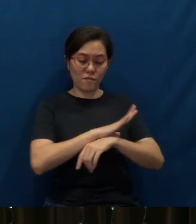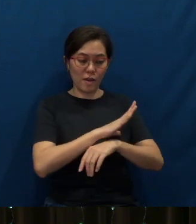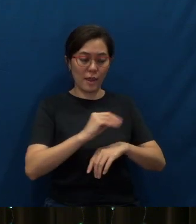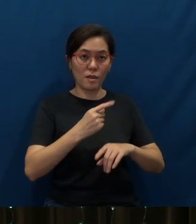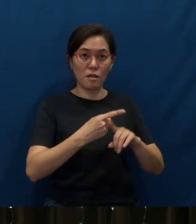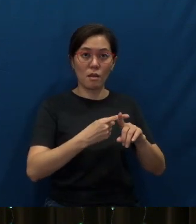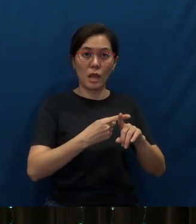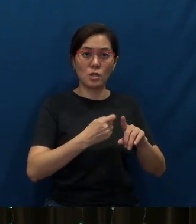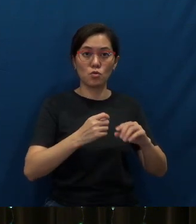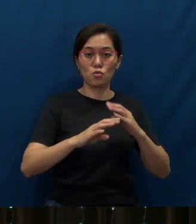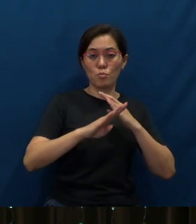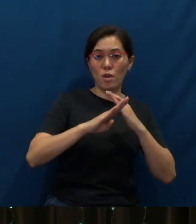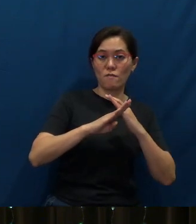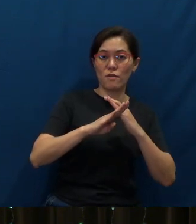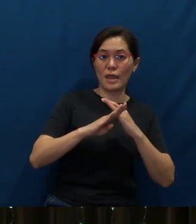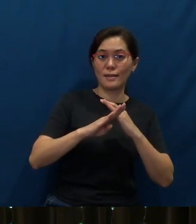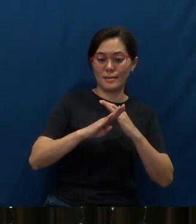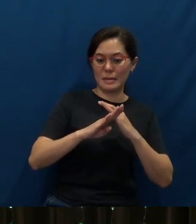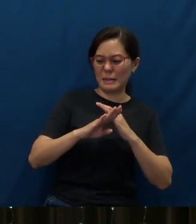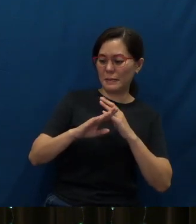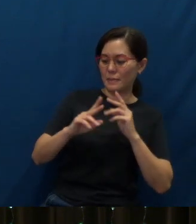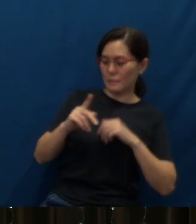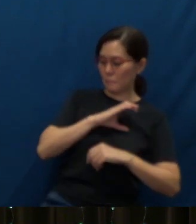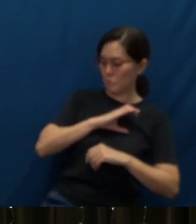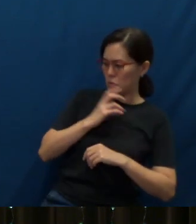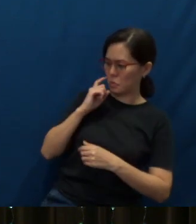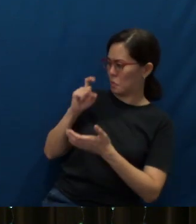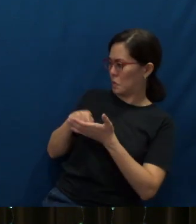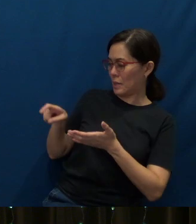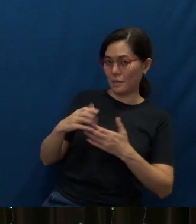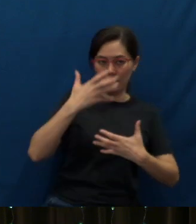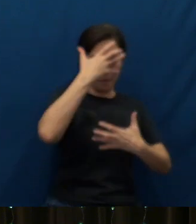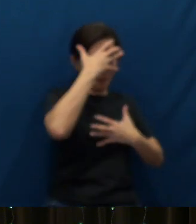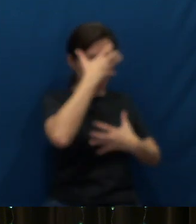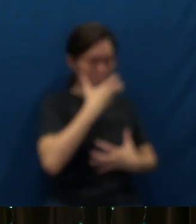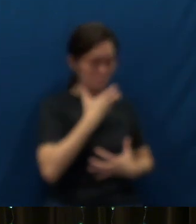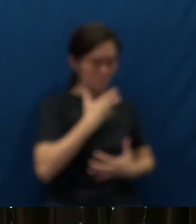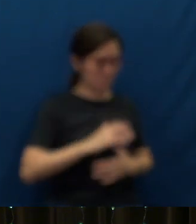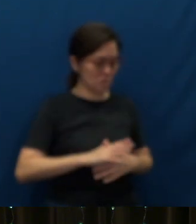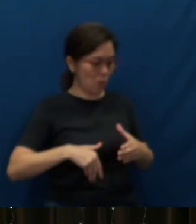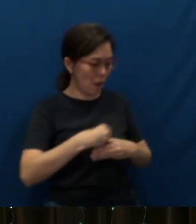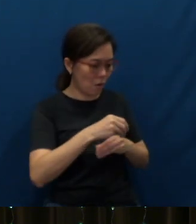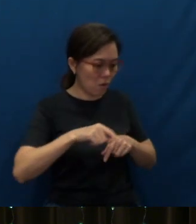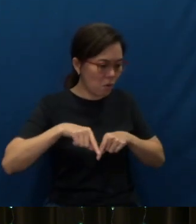prevent authorities from recognizing them, I presume, when they went about. And then they went about the streets of Wuhan. What did they do?